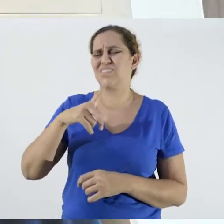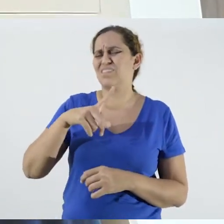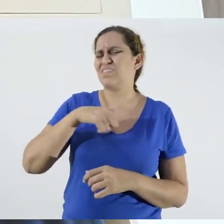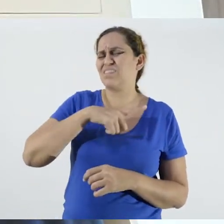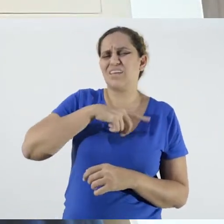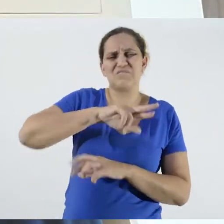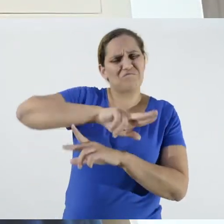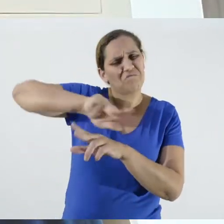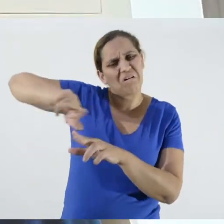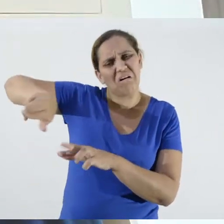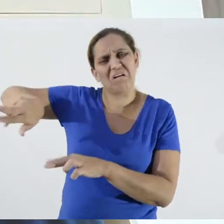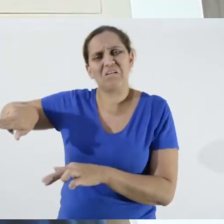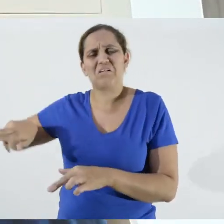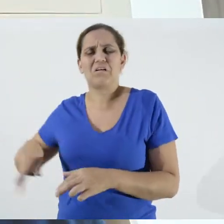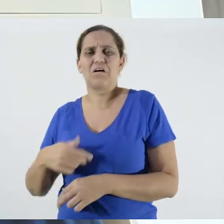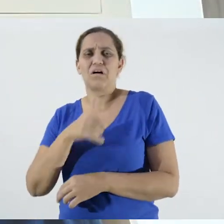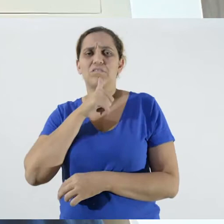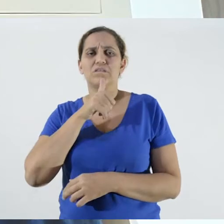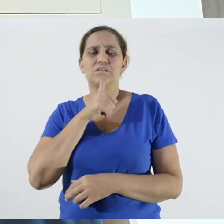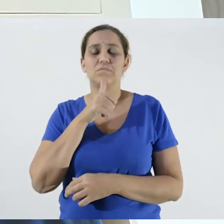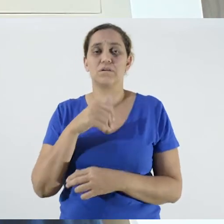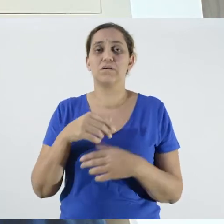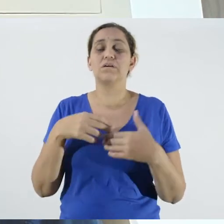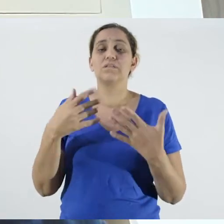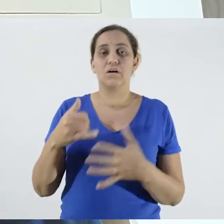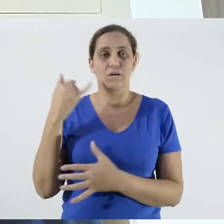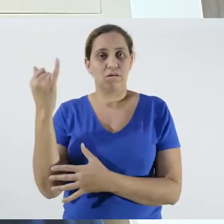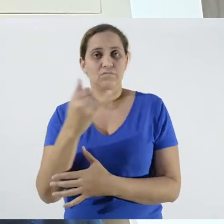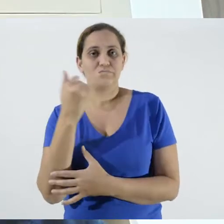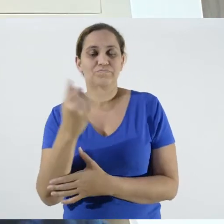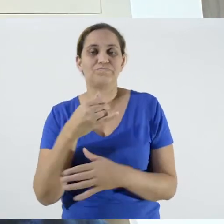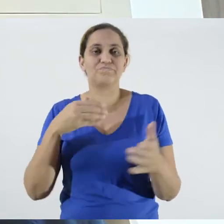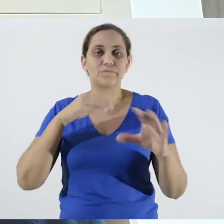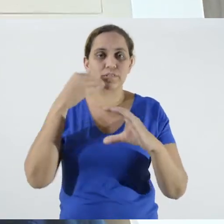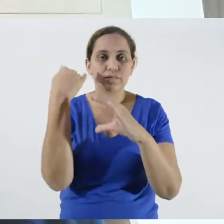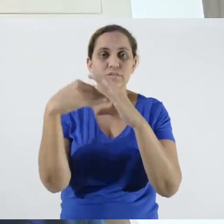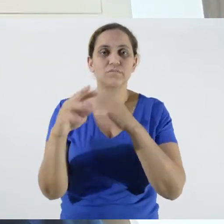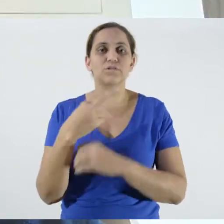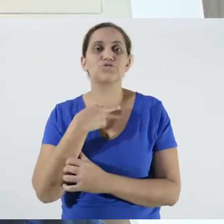both these voice messages and those